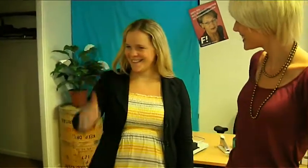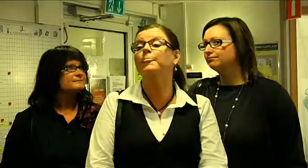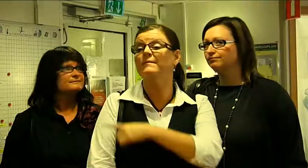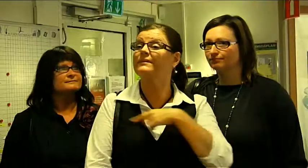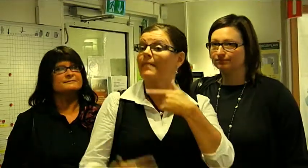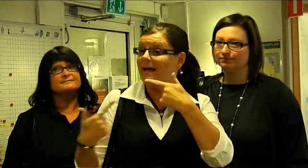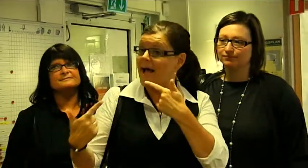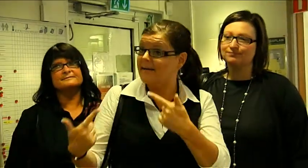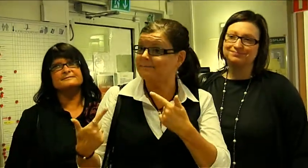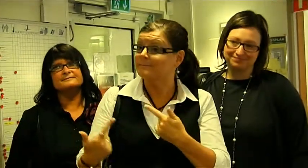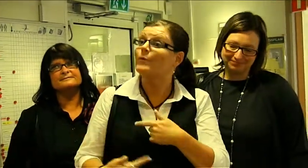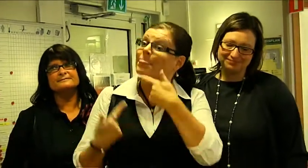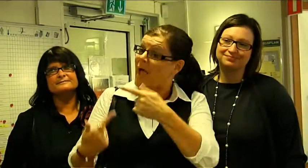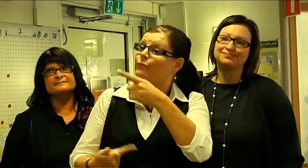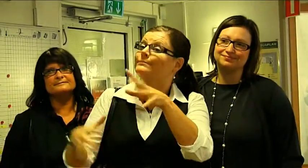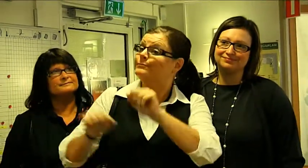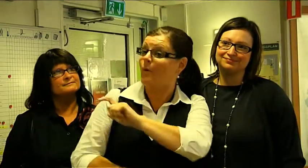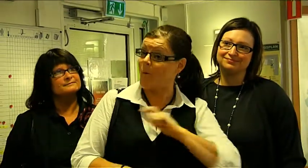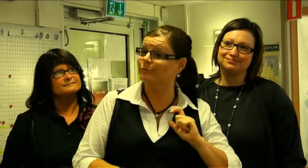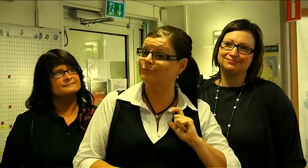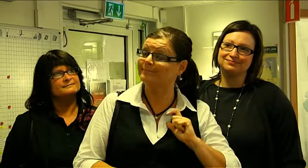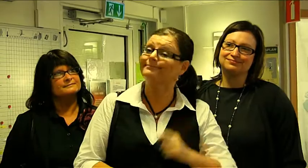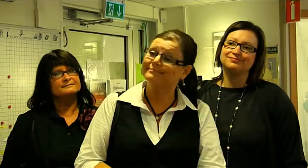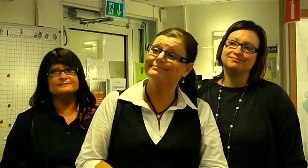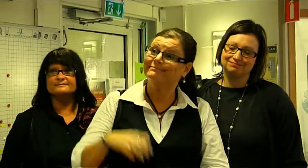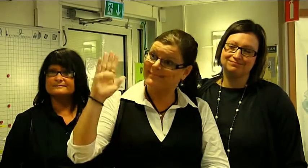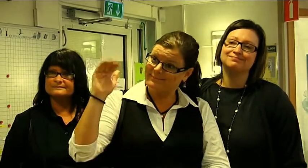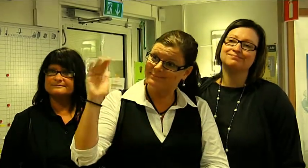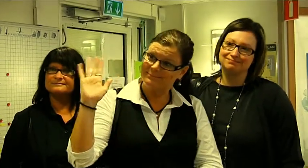We appreciate this and thanks for receiving us. Goodbye!